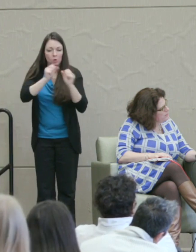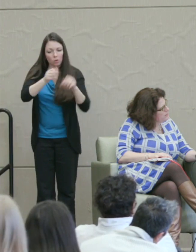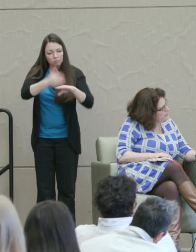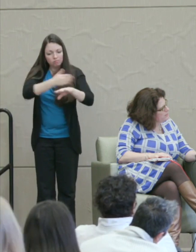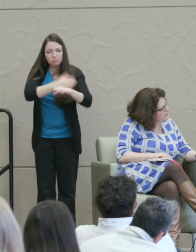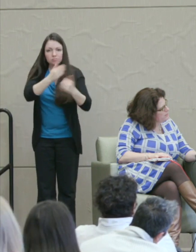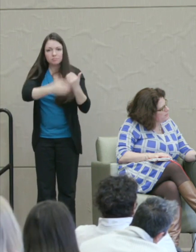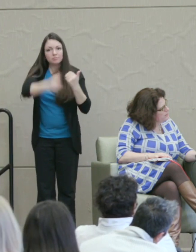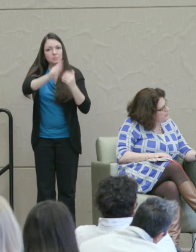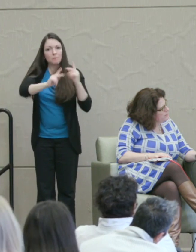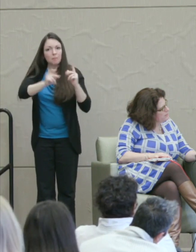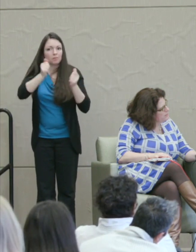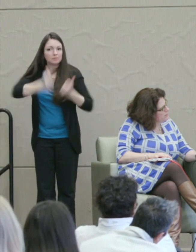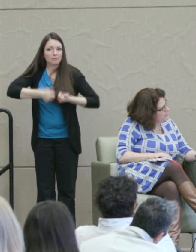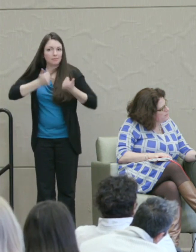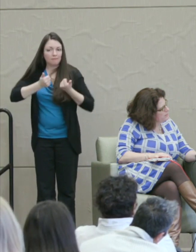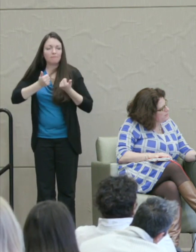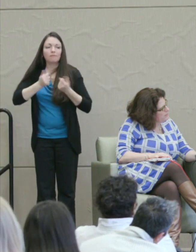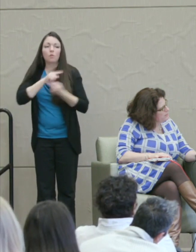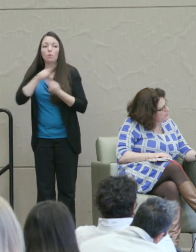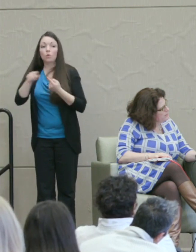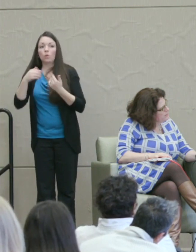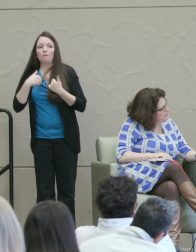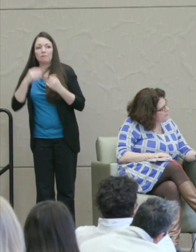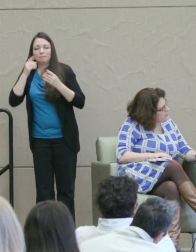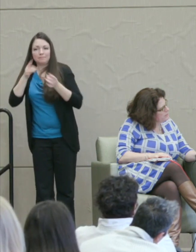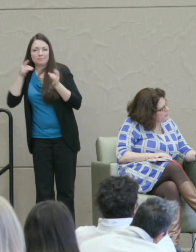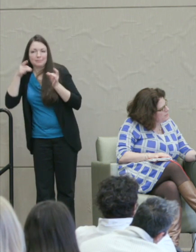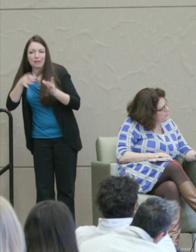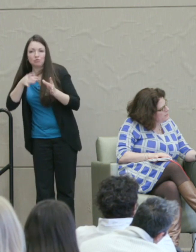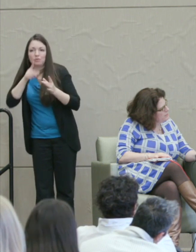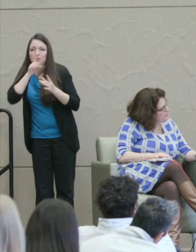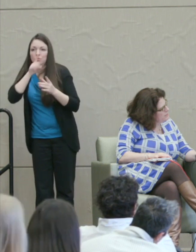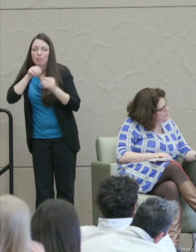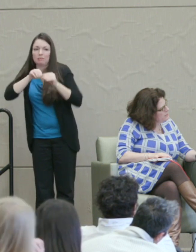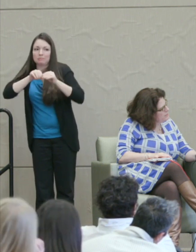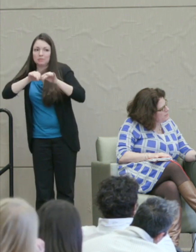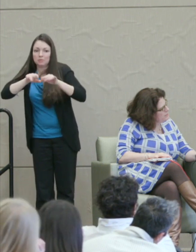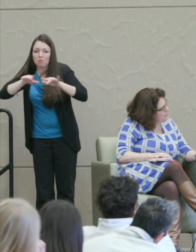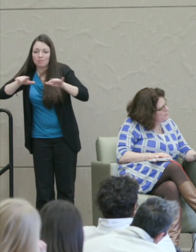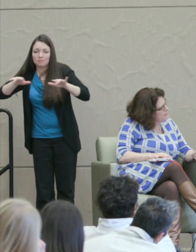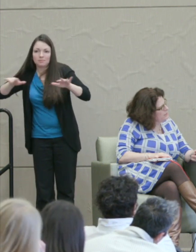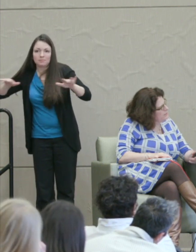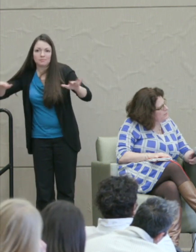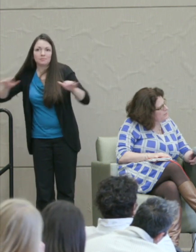And when you have hatred of course it spreads to anyone who shares similar characteristics.